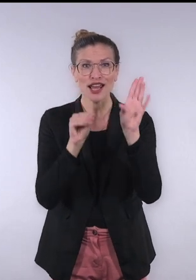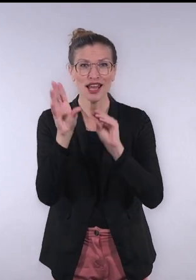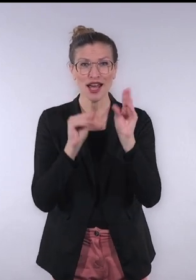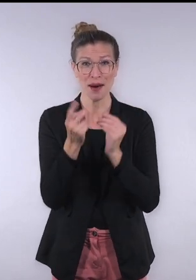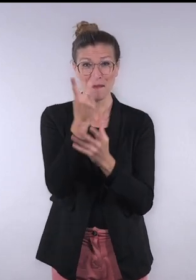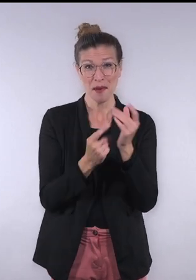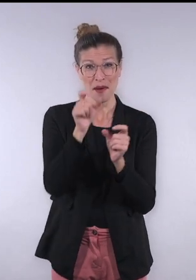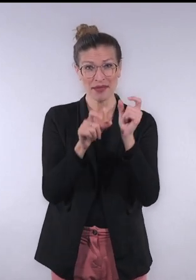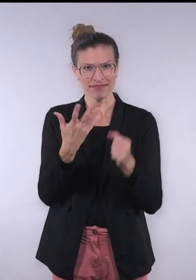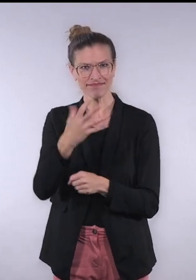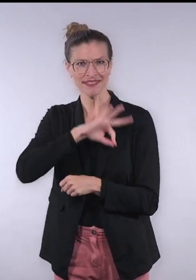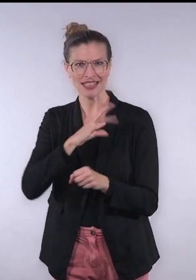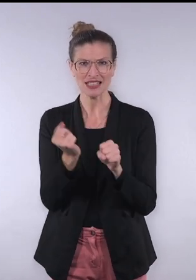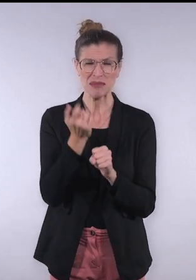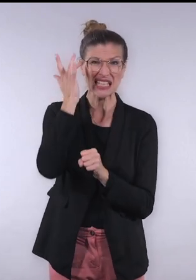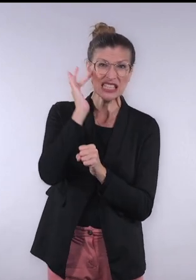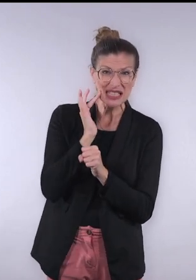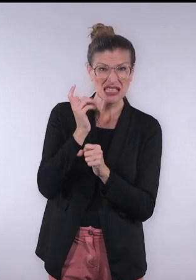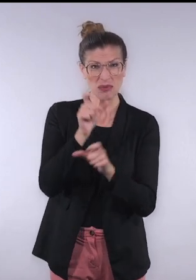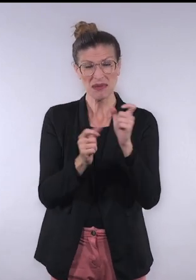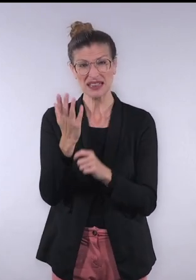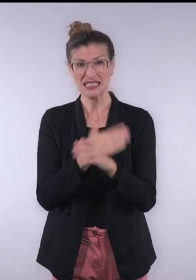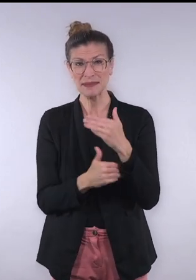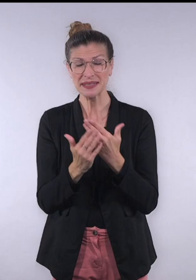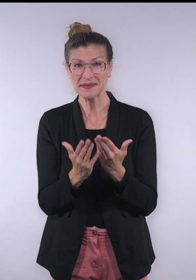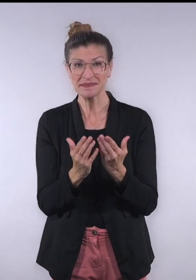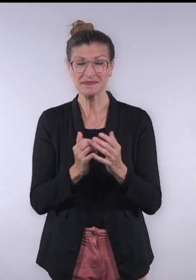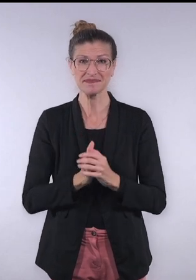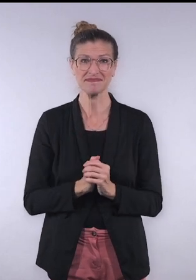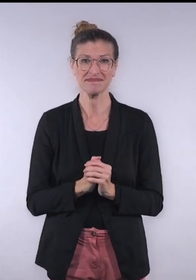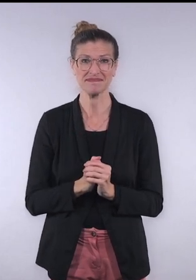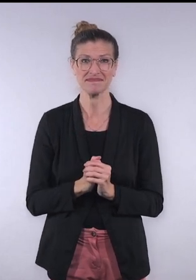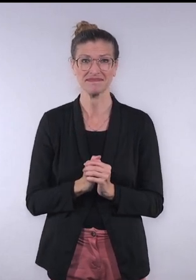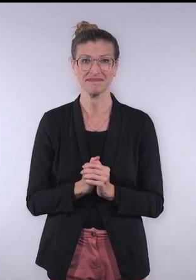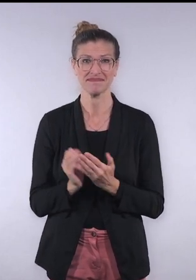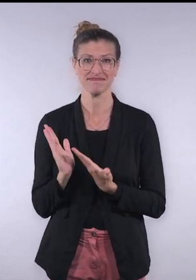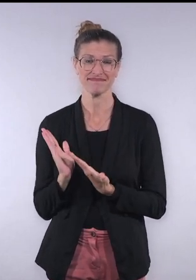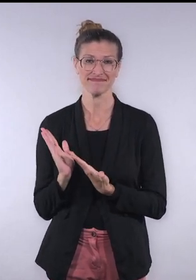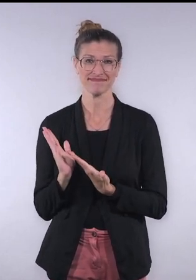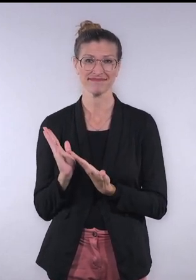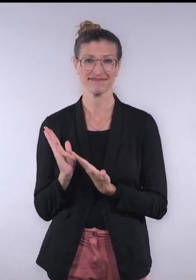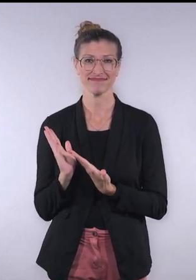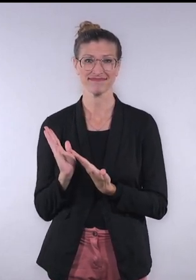of both the benefits and the risks for people with disabilities. Alana AI, presented by